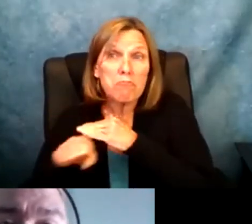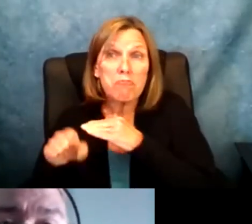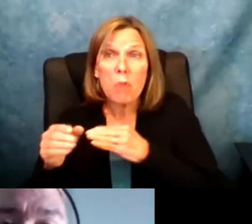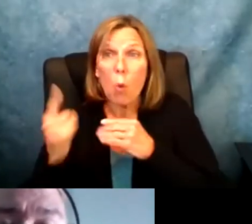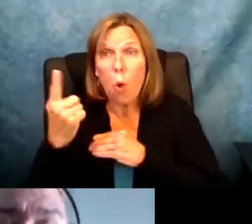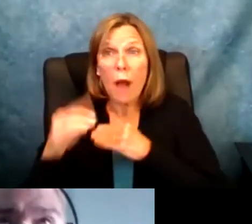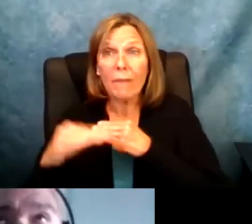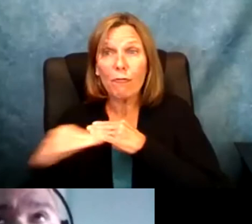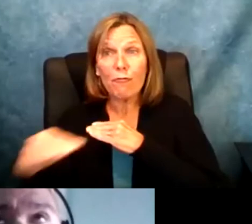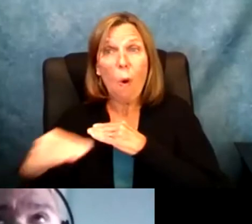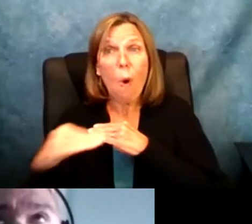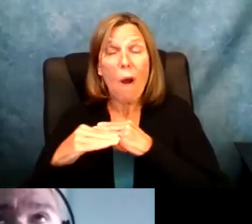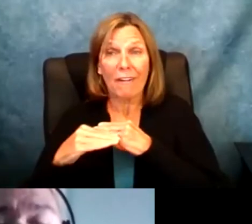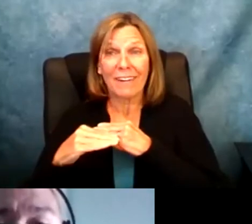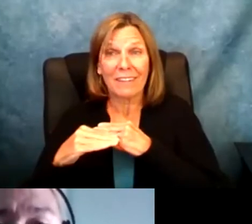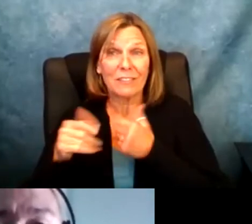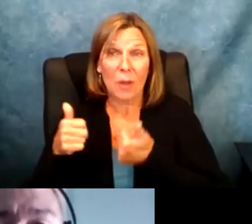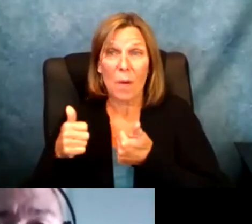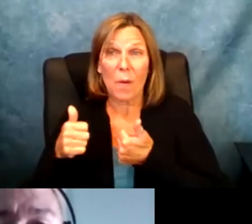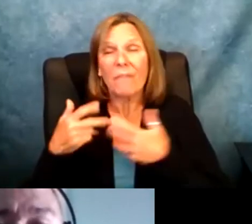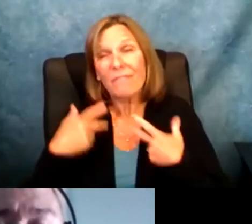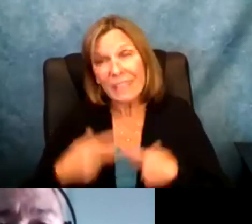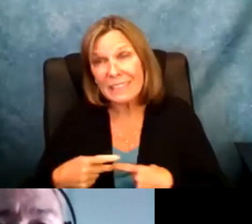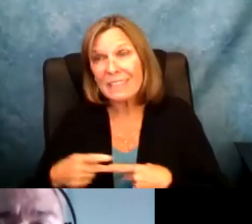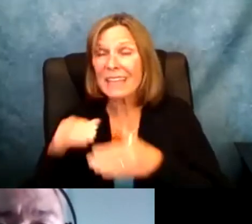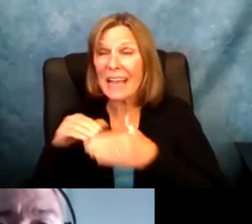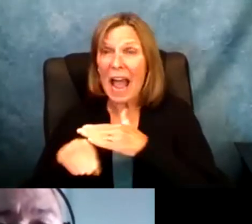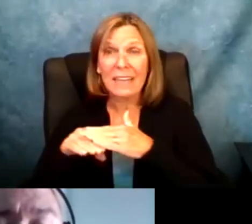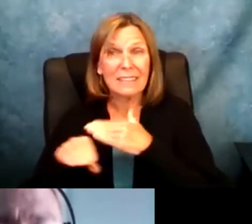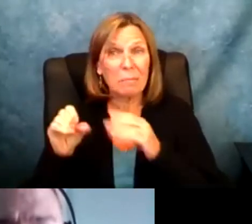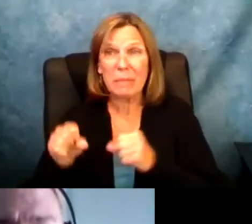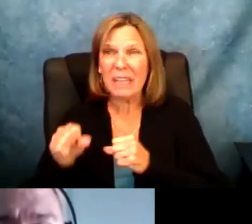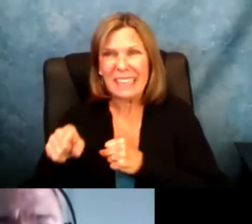in terms of physical accessibility in a good way because